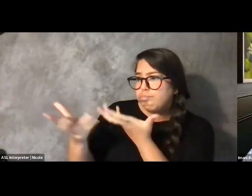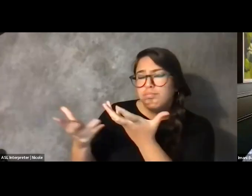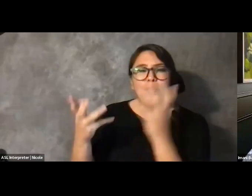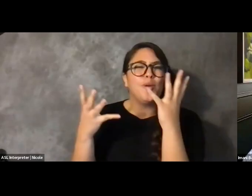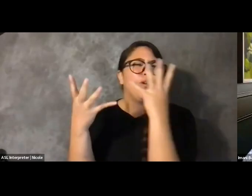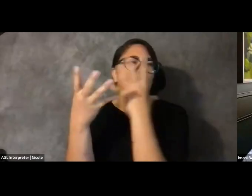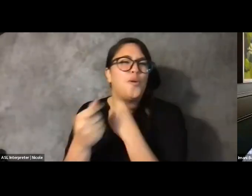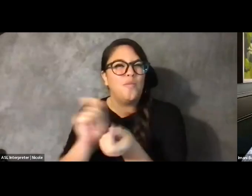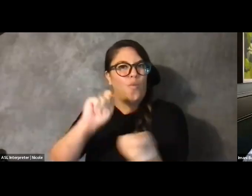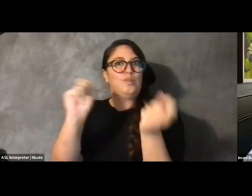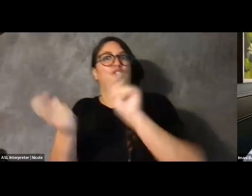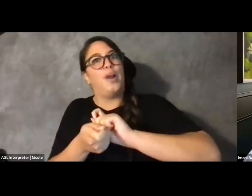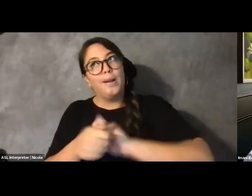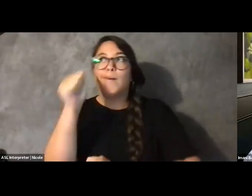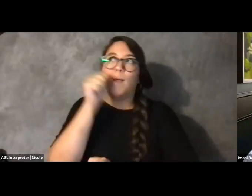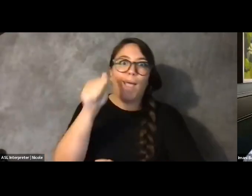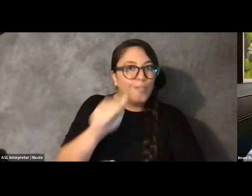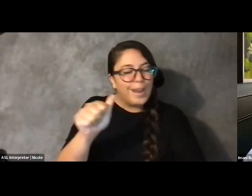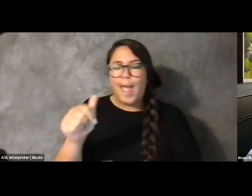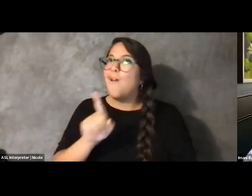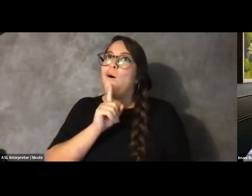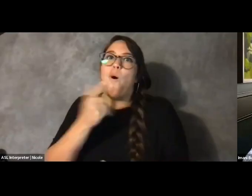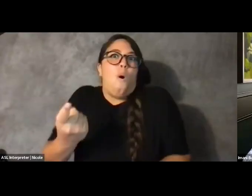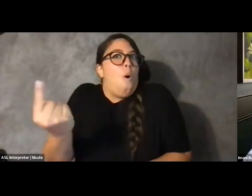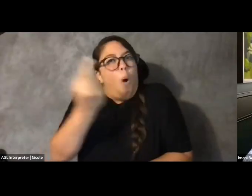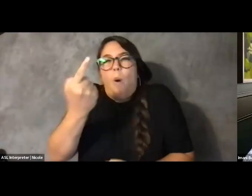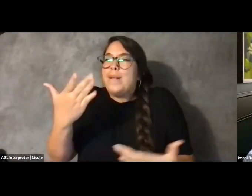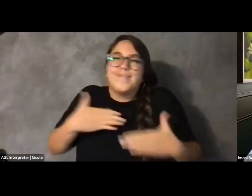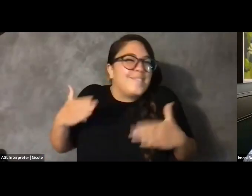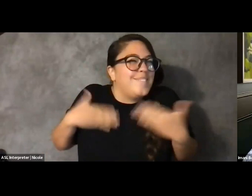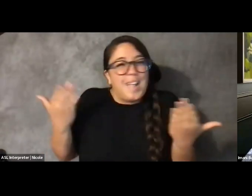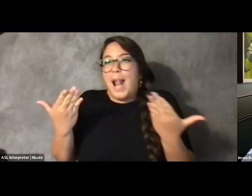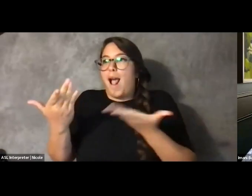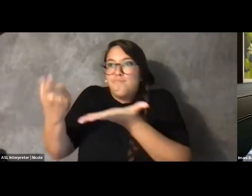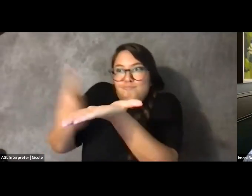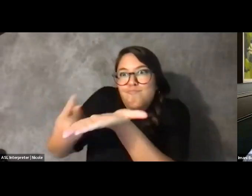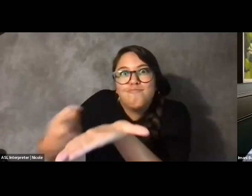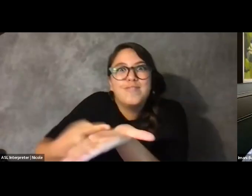and I always leap at the opportunity to speak to the next generation or the generation coming